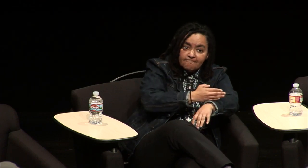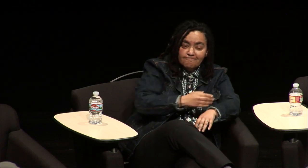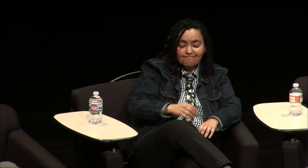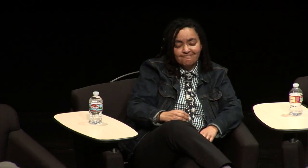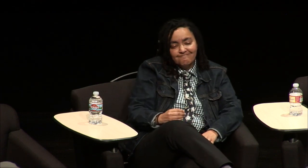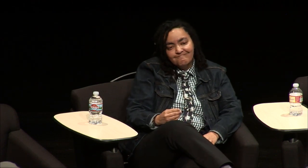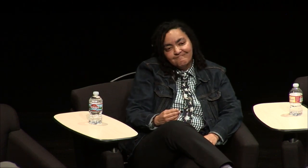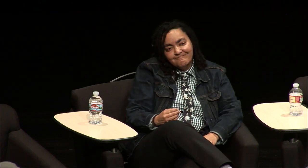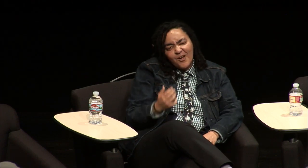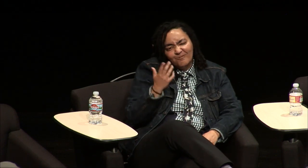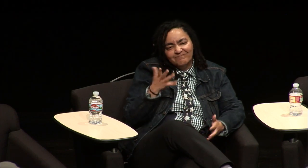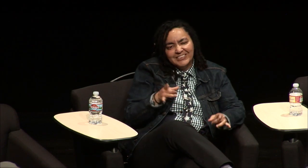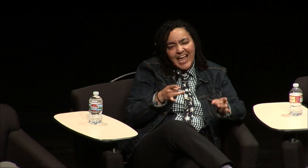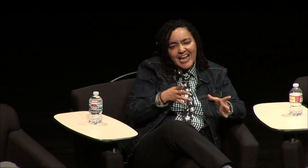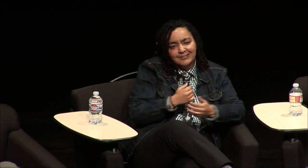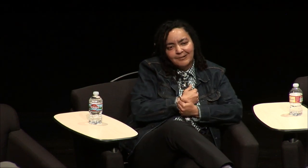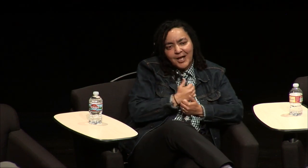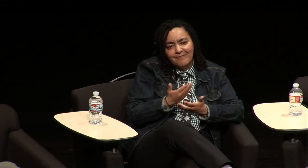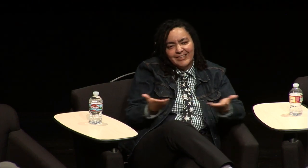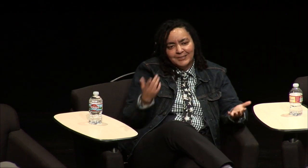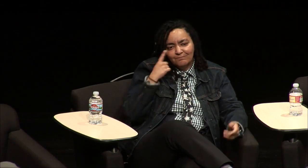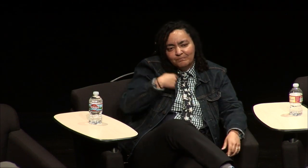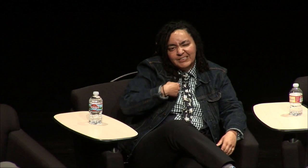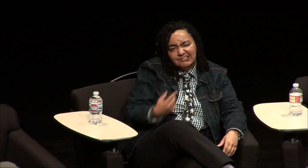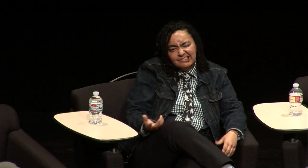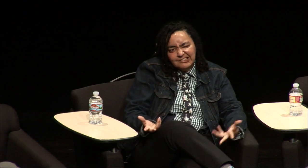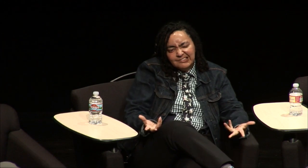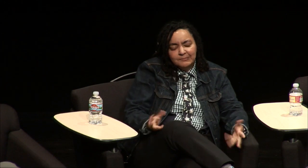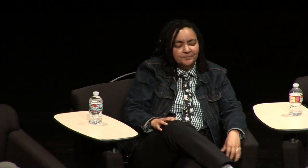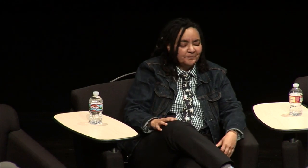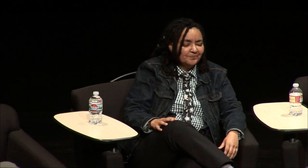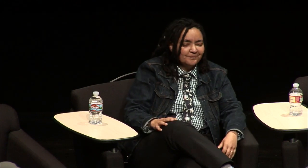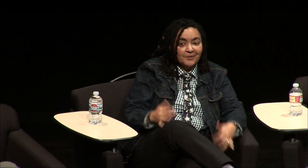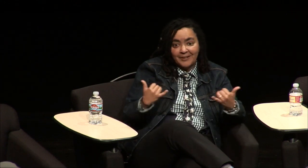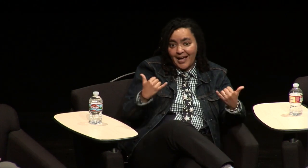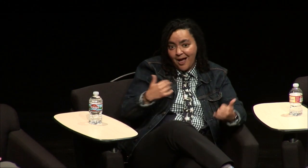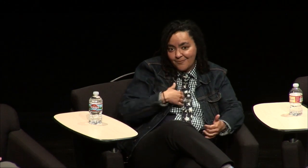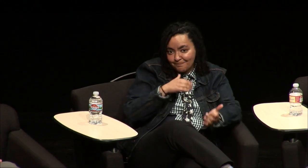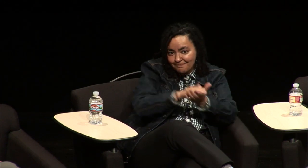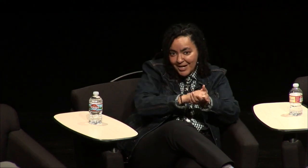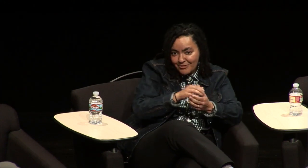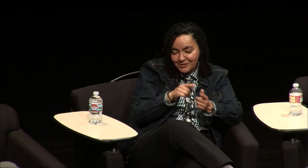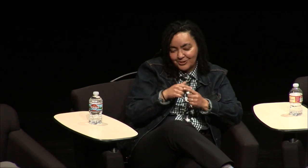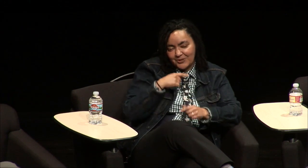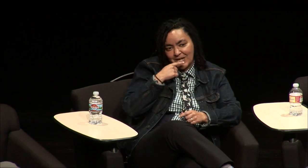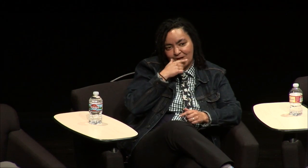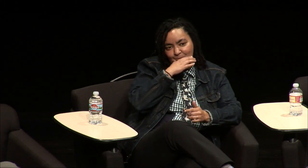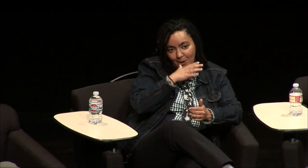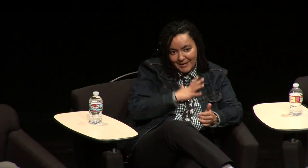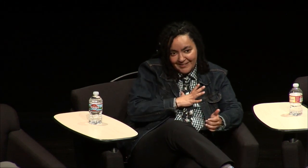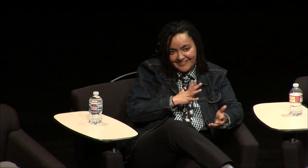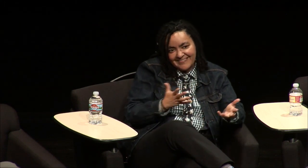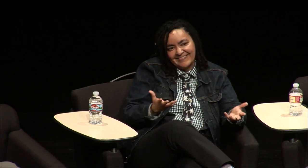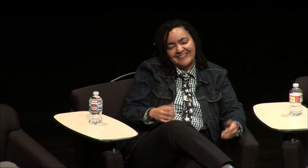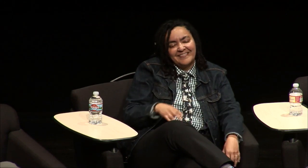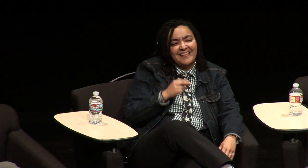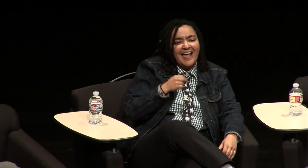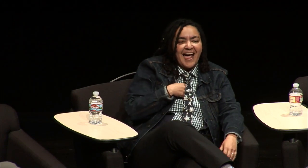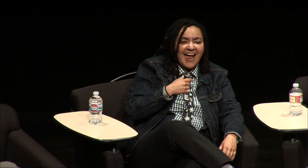can say that my speech improved, so it's a love-hate thing because my speech did improve but it was an awful experience, and I'm now married to a hearing woman